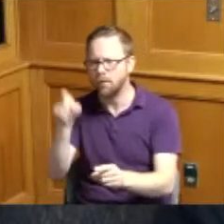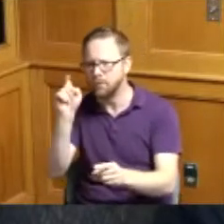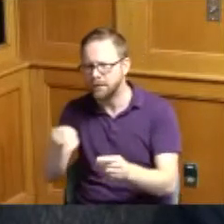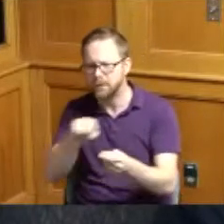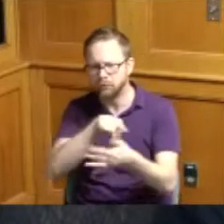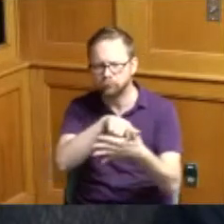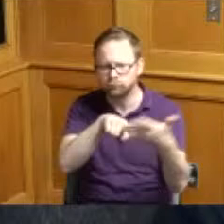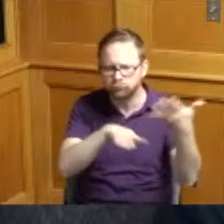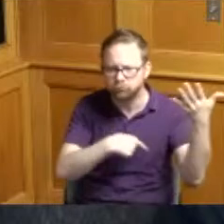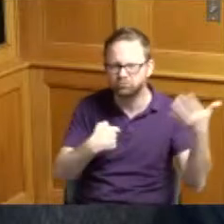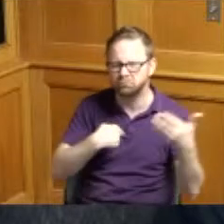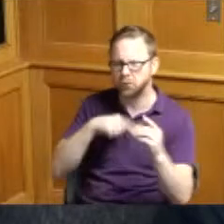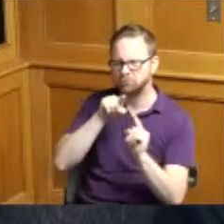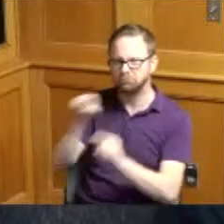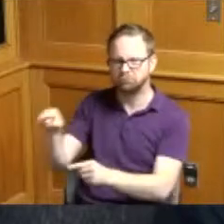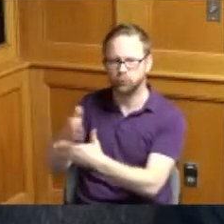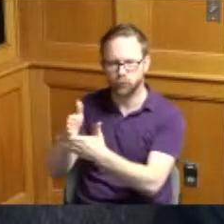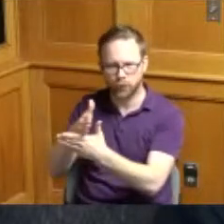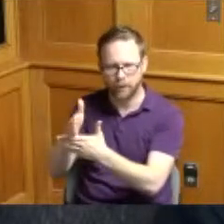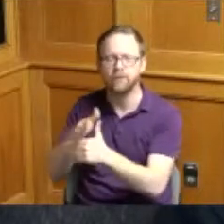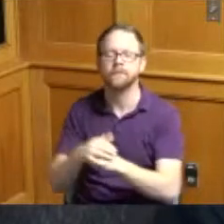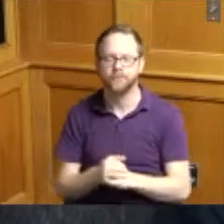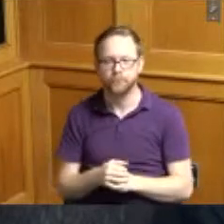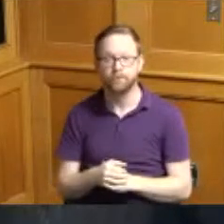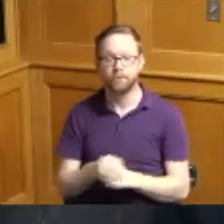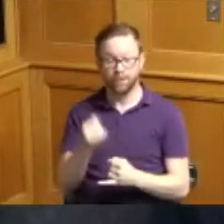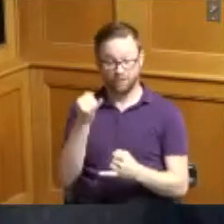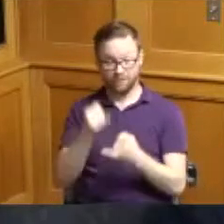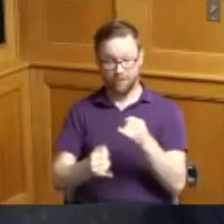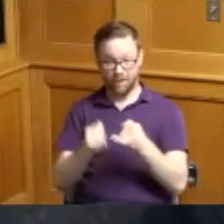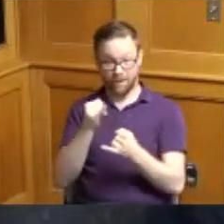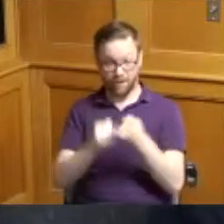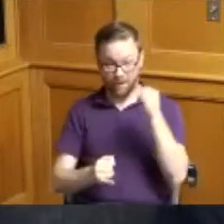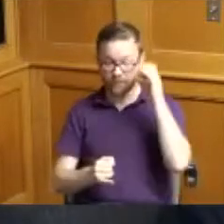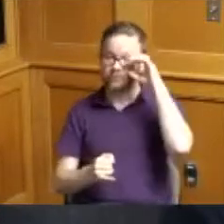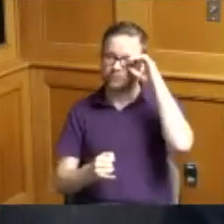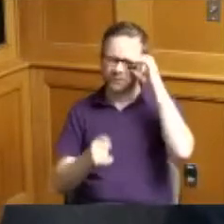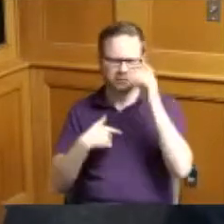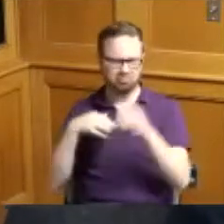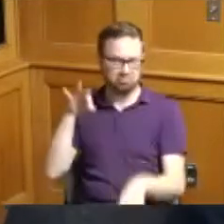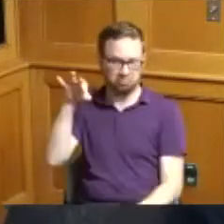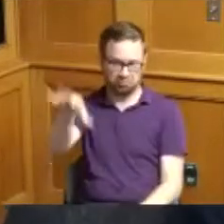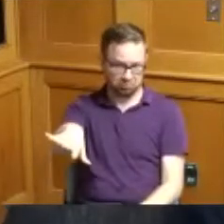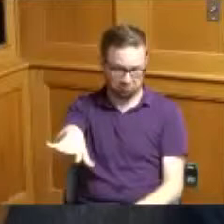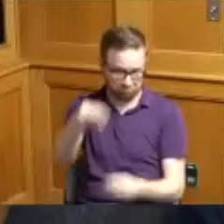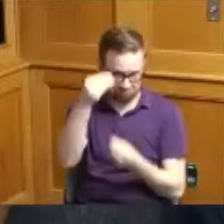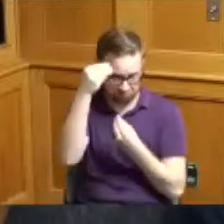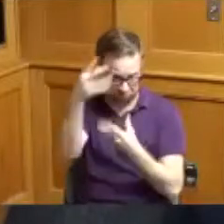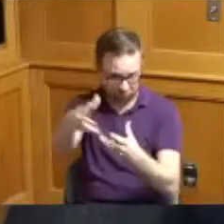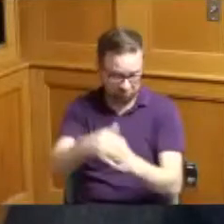was glad to participate in that and then lastly there I'm just throwing this out there as just